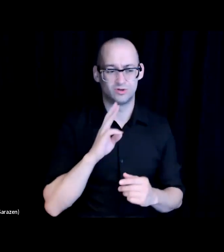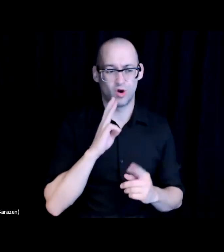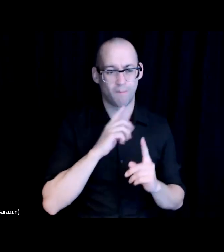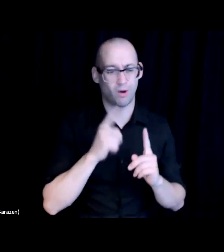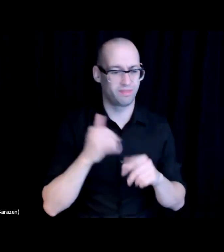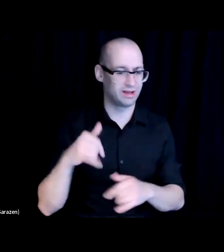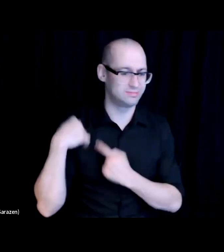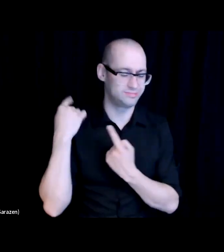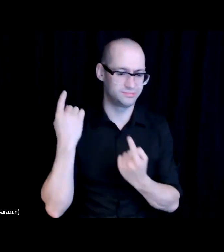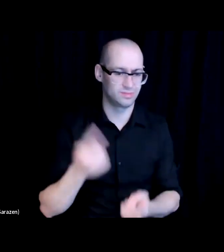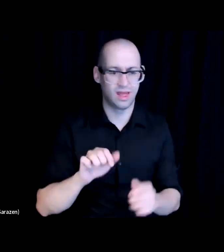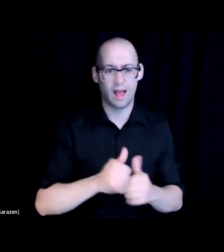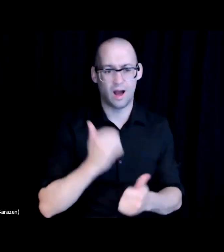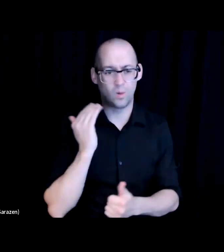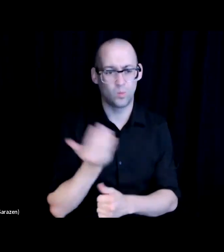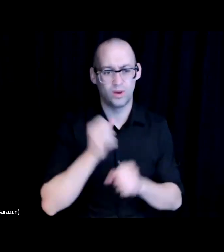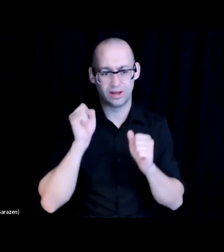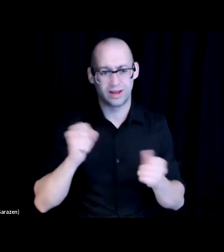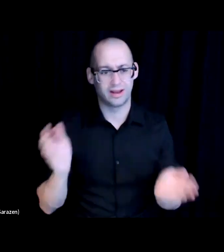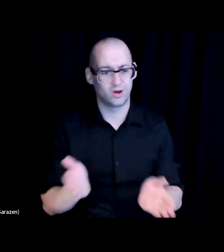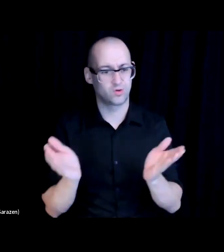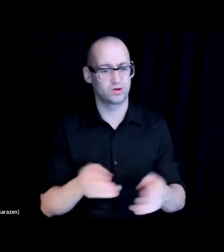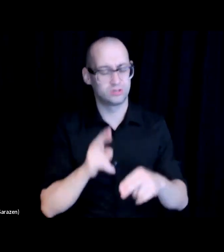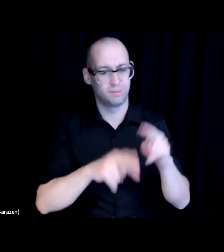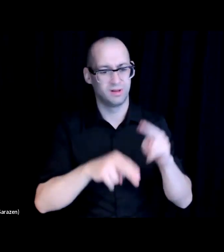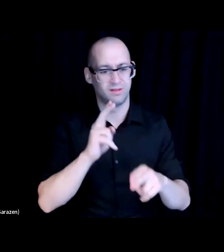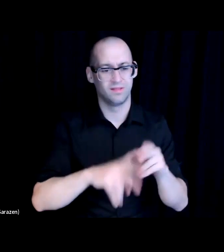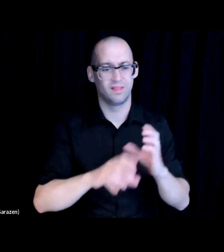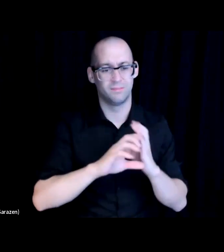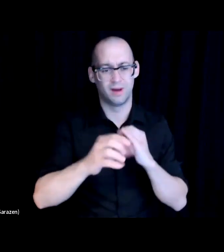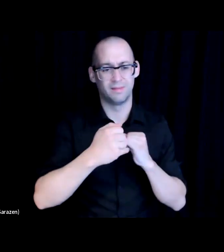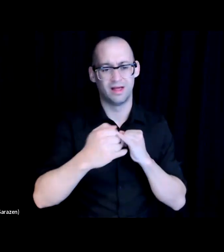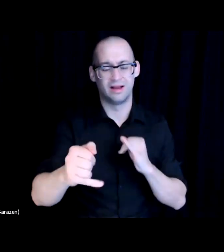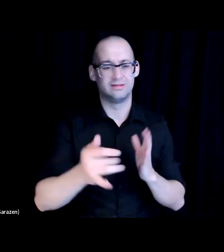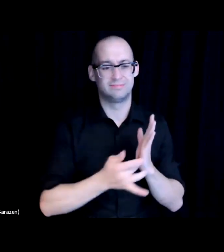talking about how we can encourage and build that pipeline of being tech career driven too.